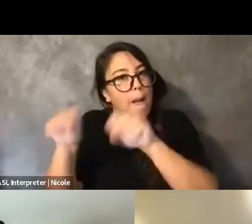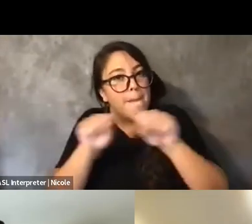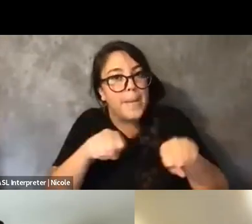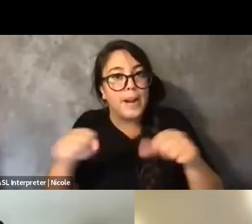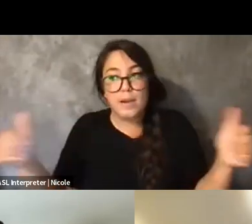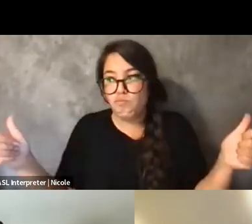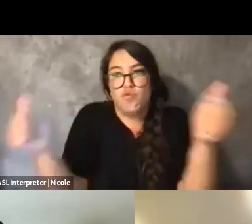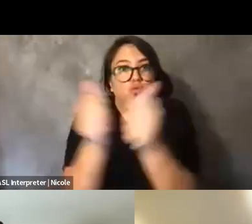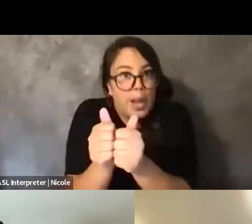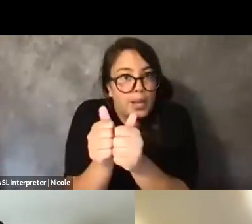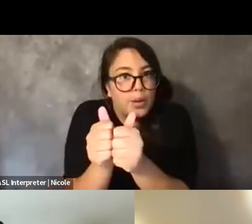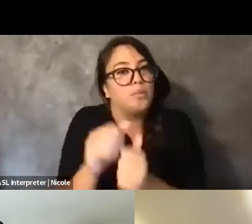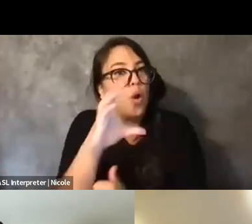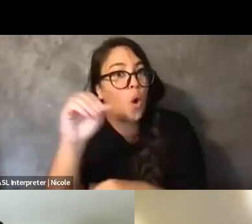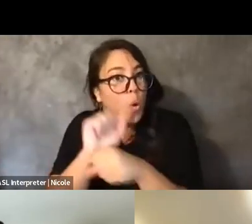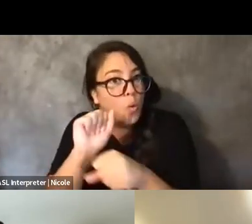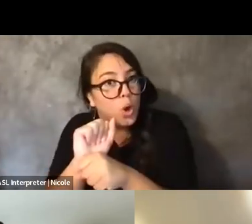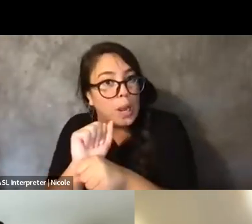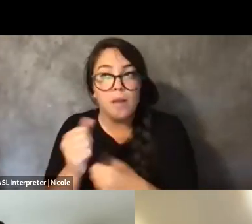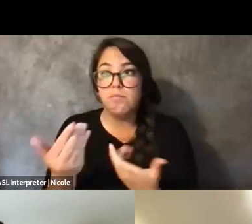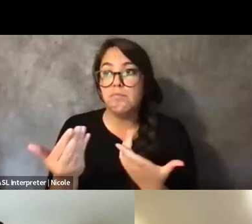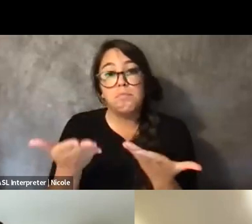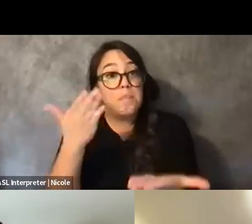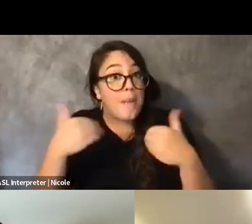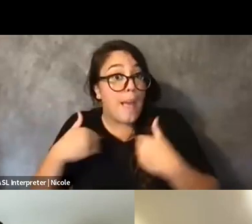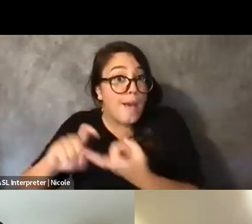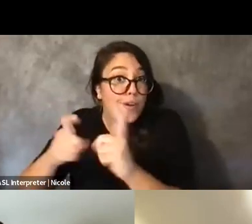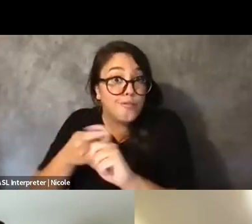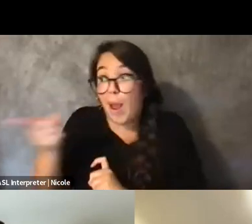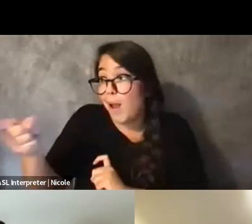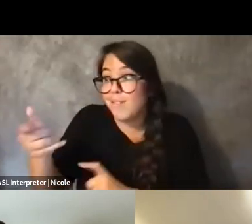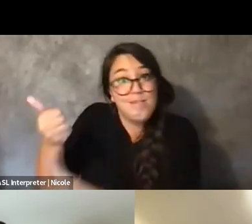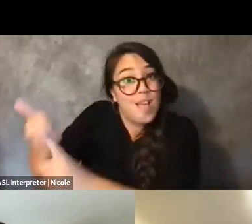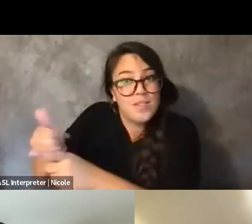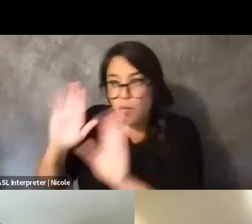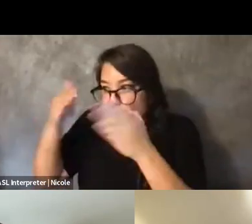Or sometimes I have a friend that might be, like, literally cleaning, but I'm writing, like, a five-page essay or something.